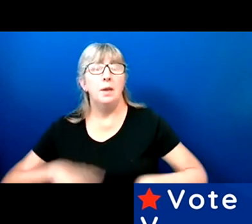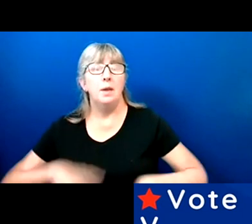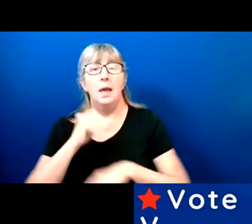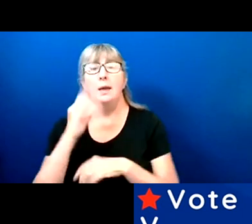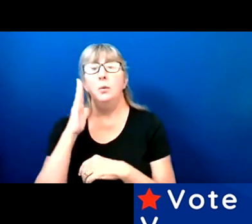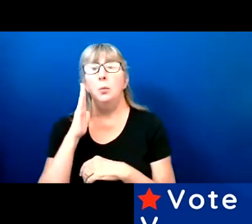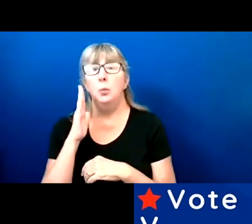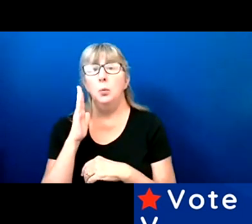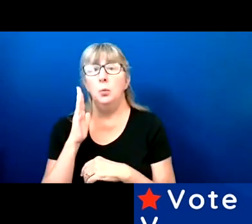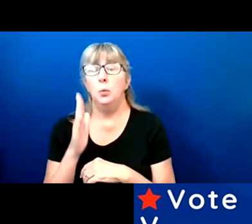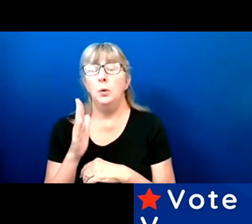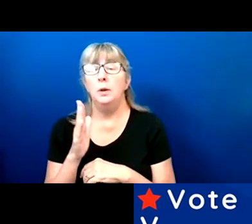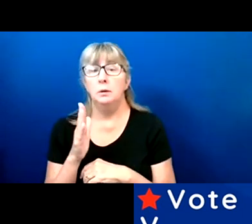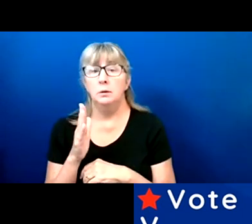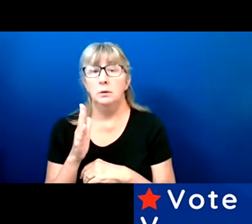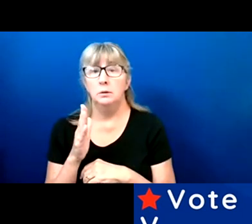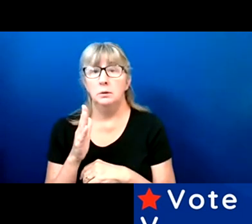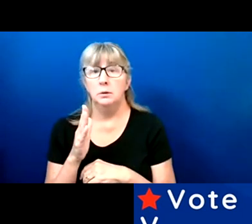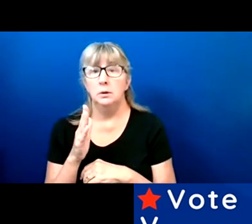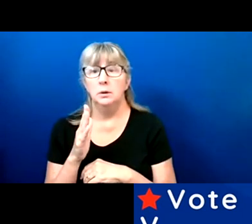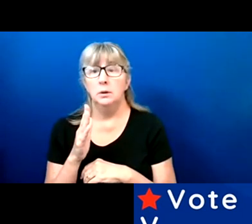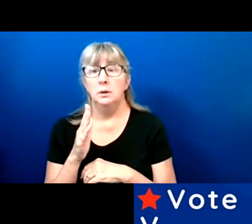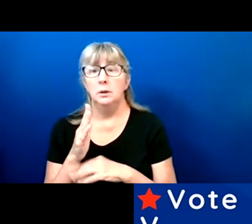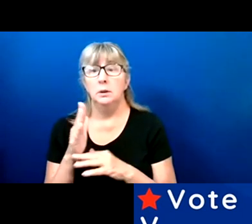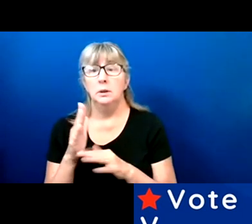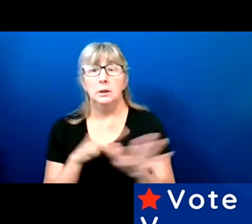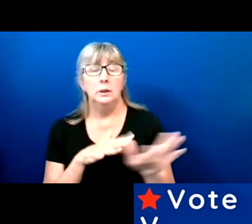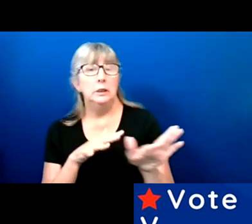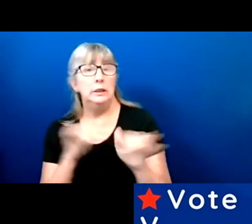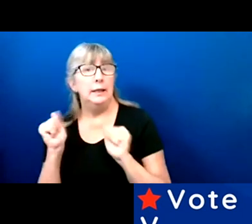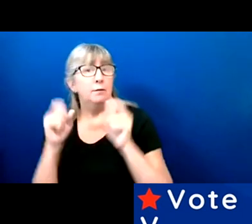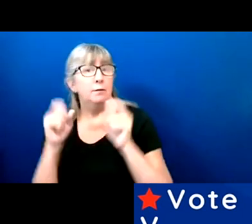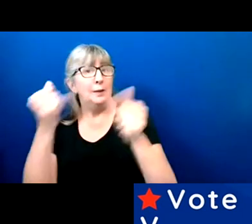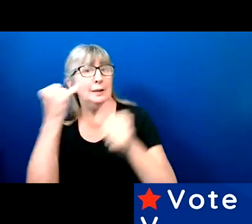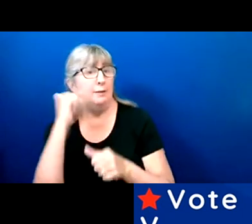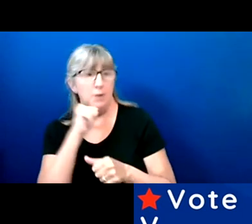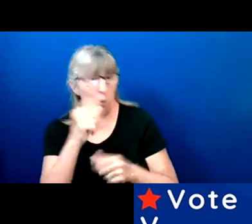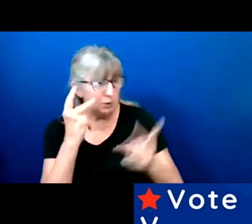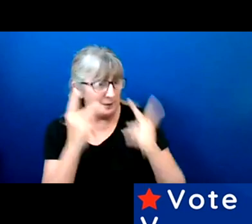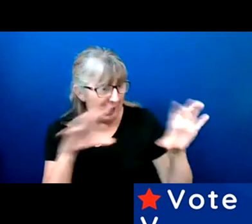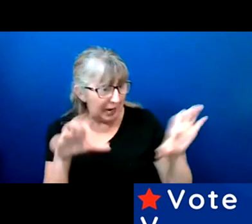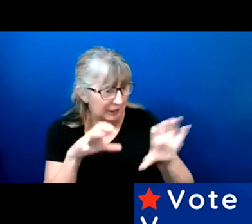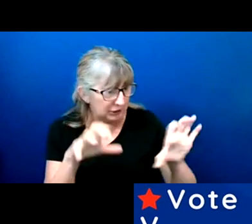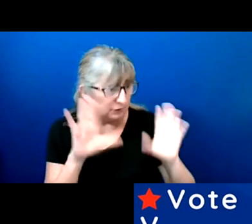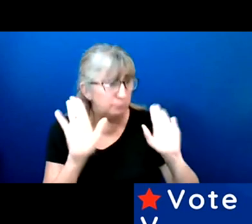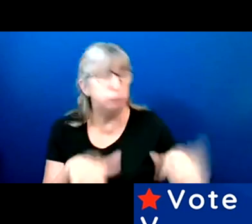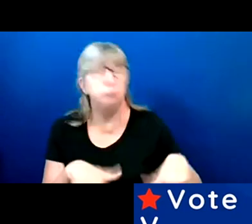quickly if they don't see action and move to the next person who will take action.